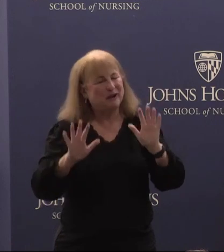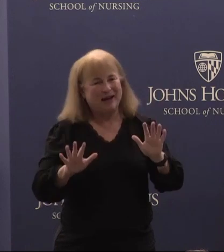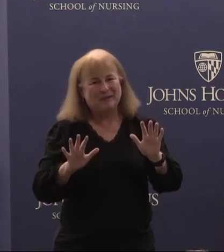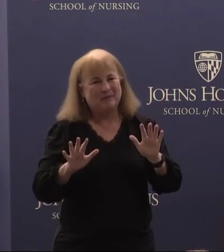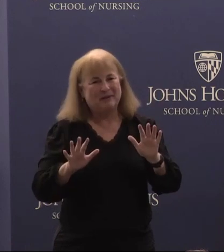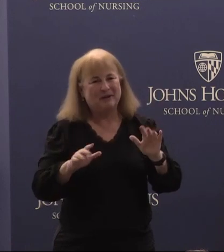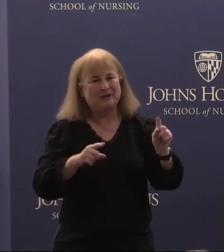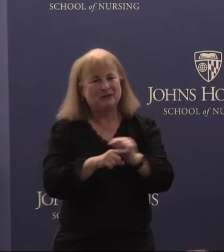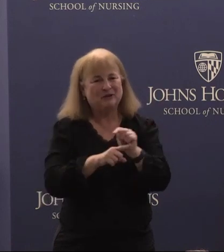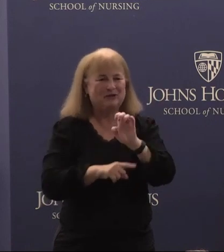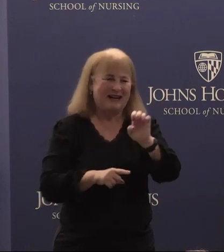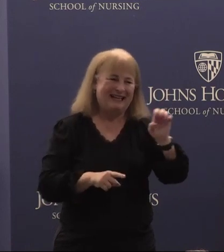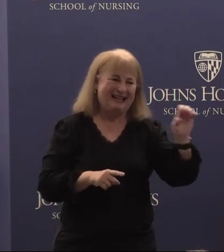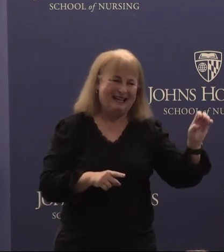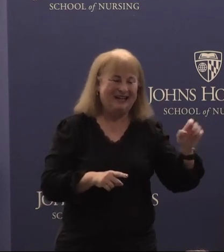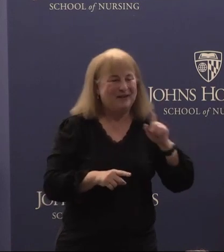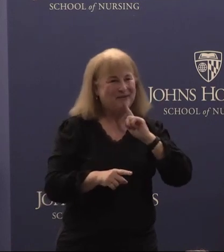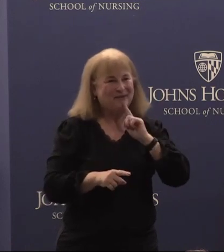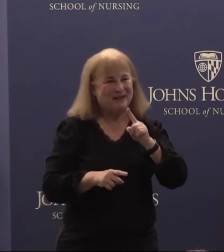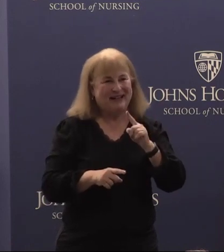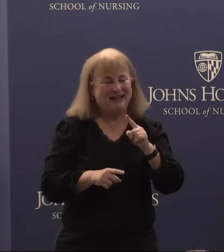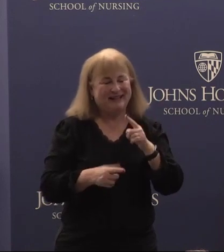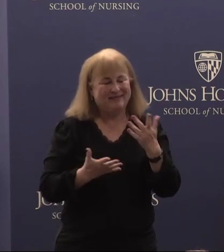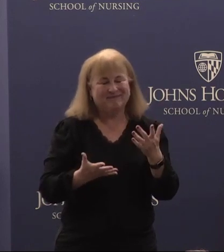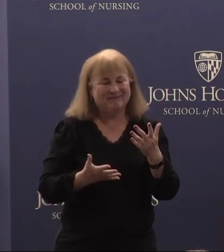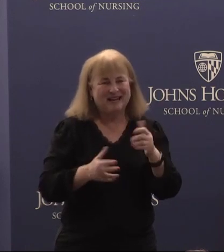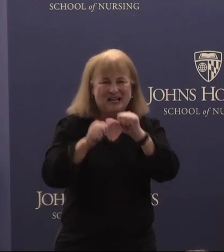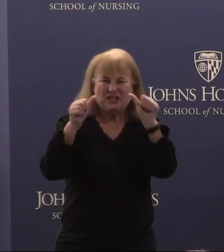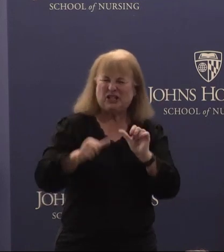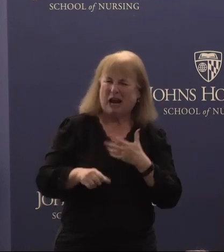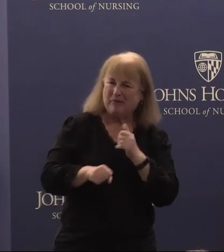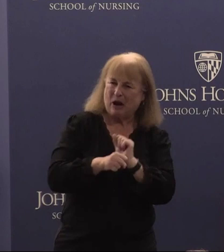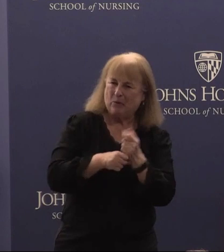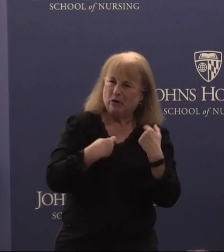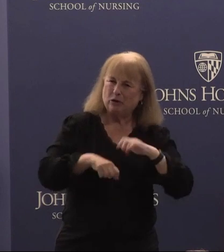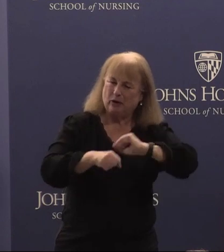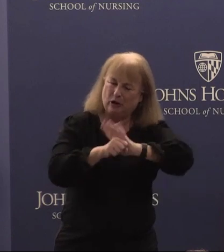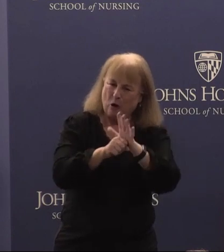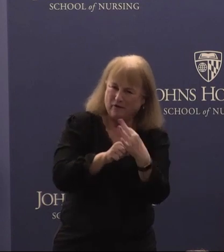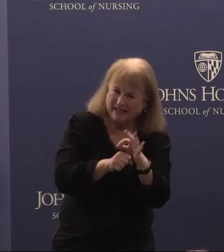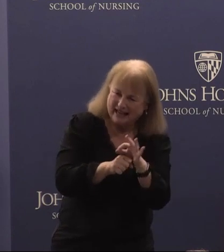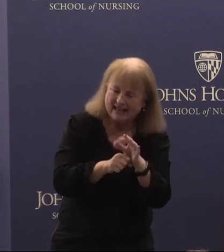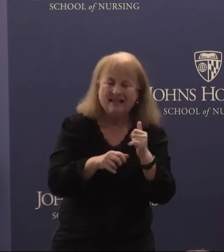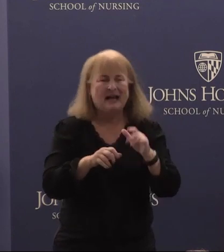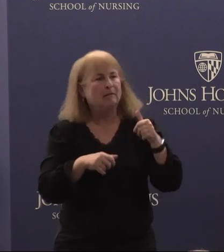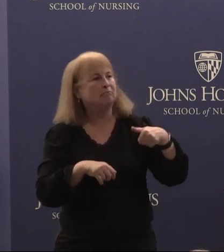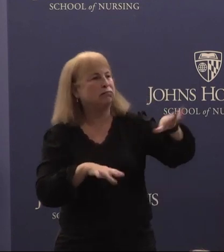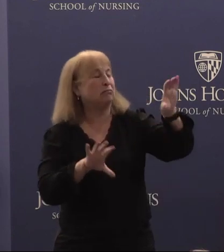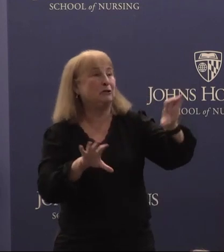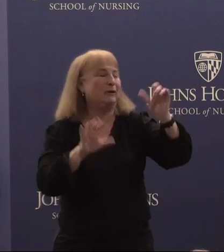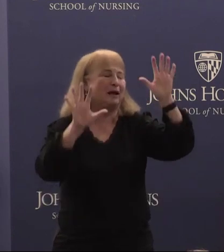trainee really shaped our work during COVID-19 and now is off doing amazing things at disability